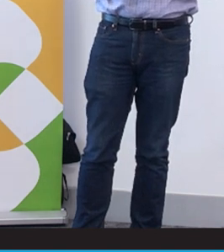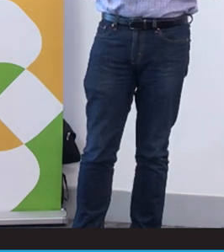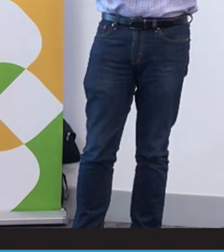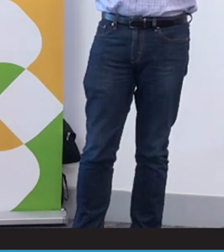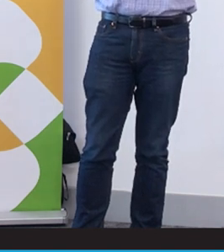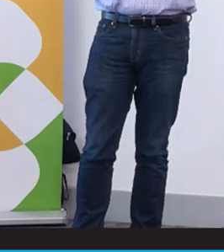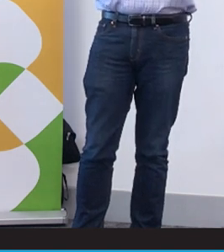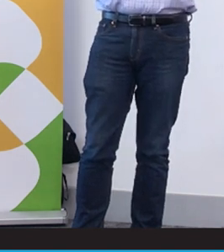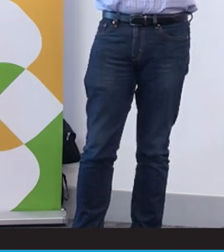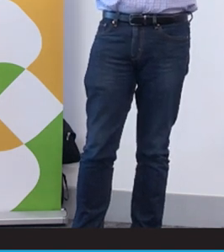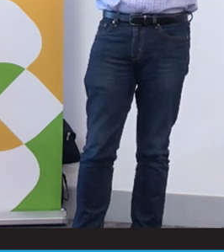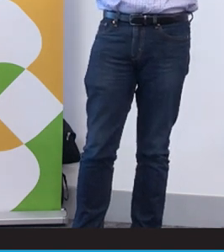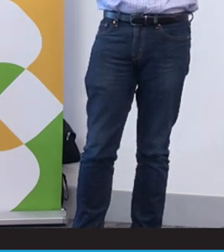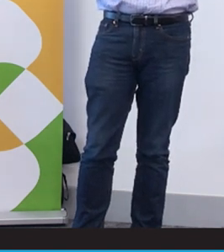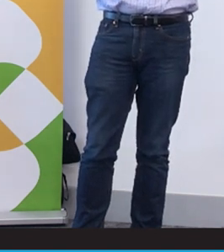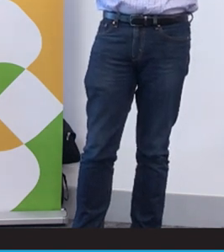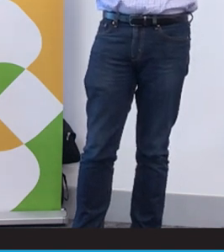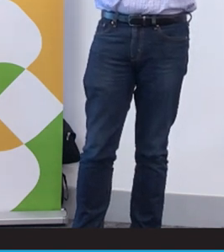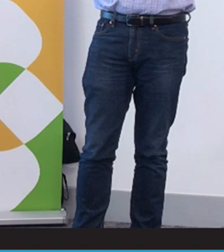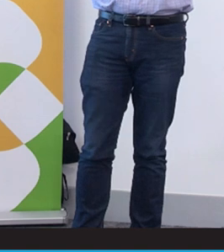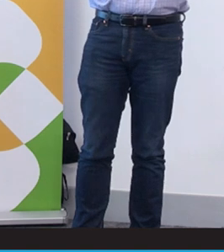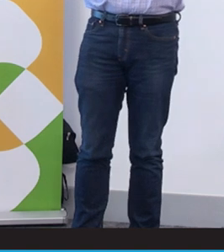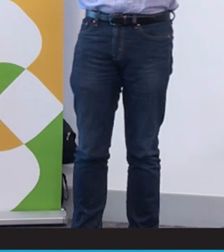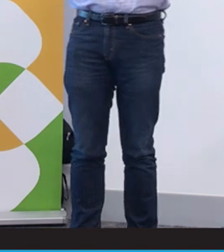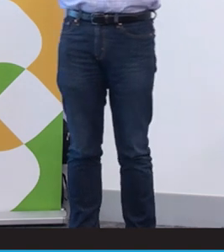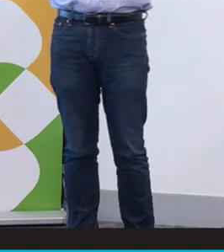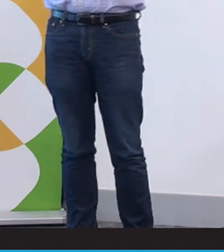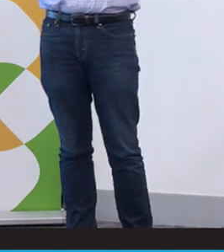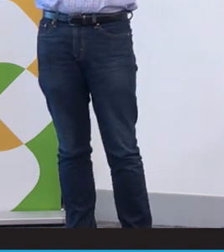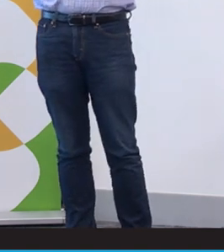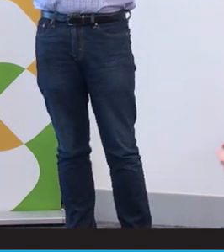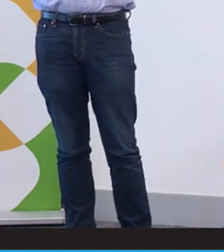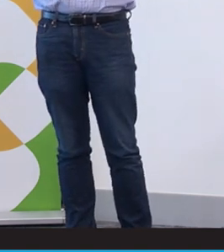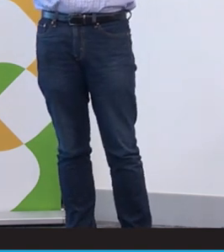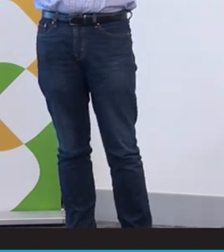Do you say, I'm sorry, the failed that really hit me. My daughter is fluent in both languages,